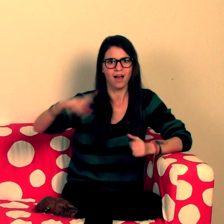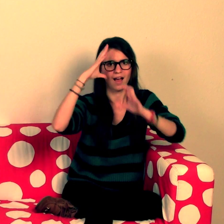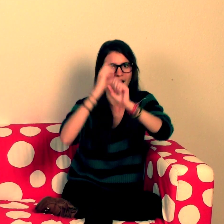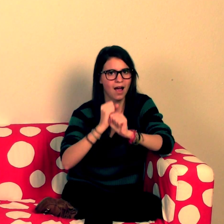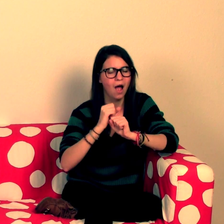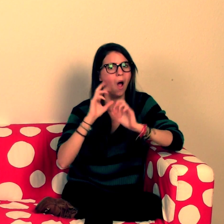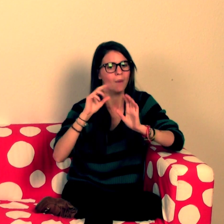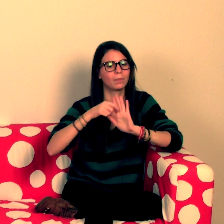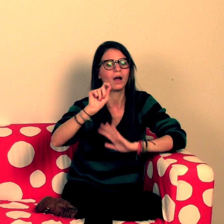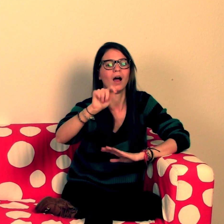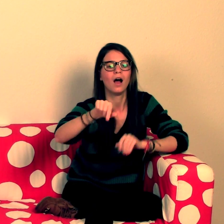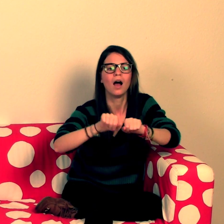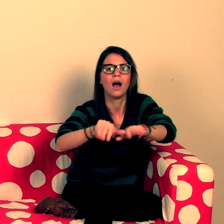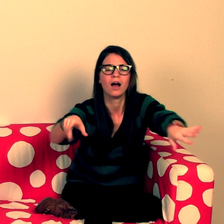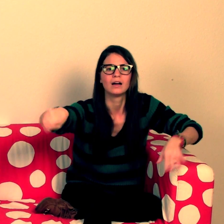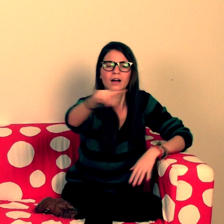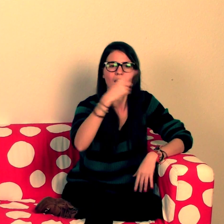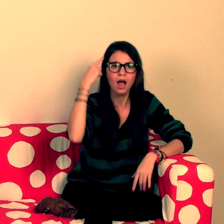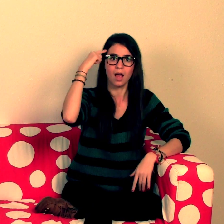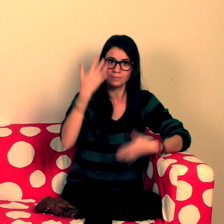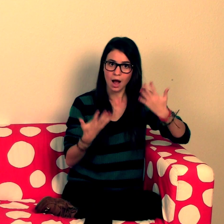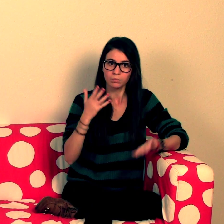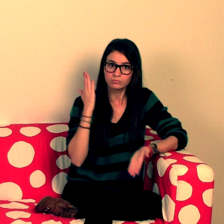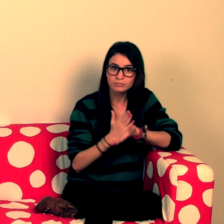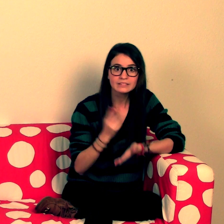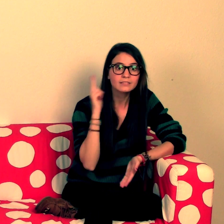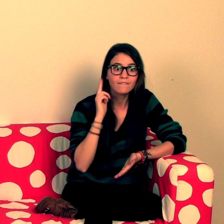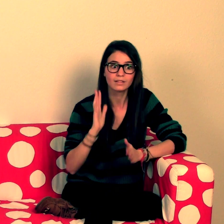We wanted to focus on this and hope to plant a seed into your thoughts about the future for Deaf people. Will this